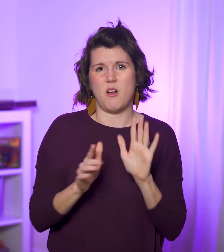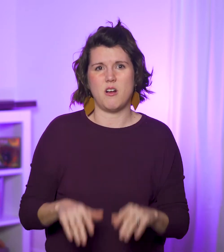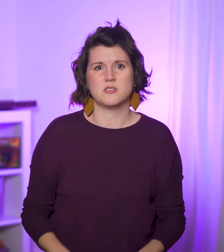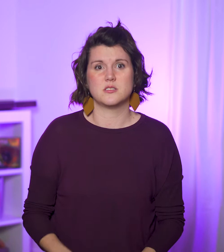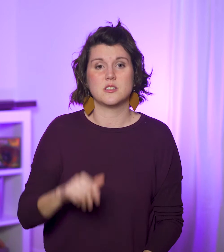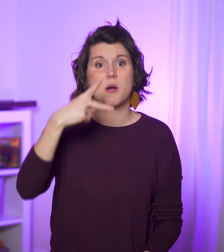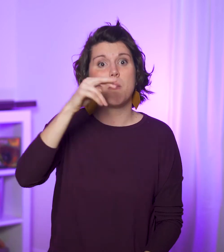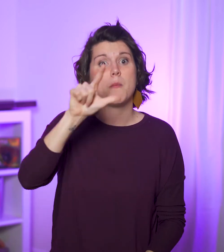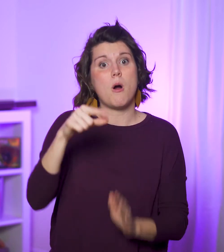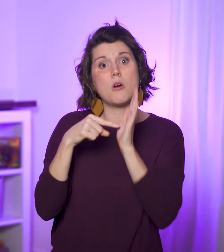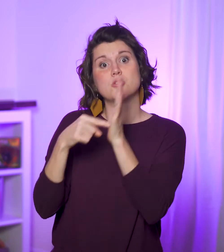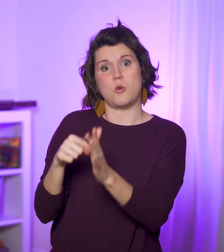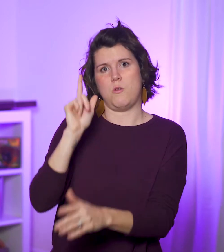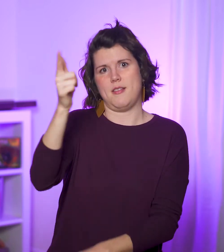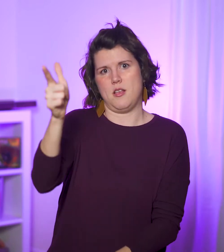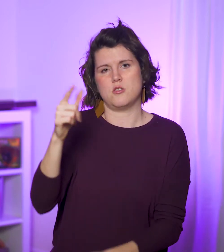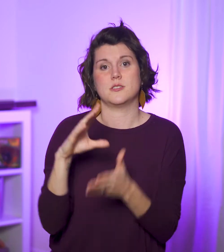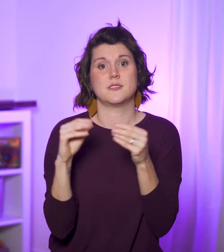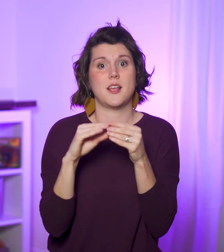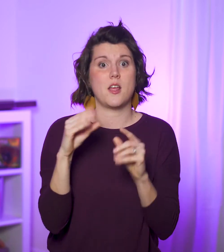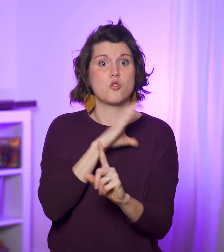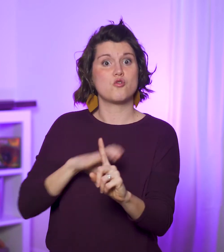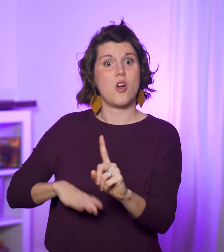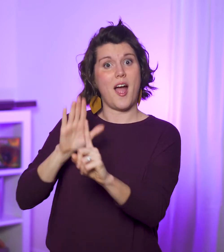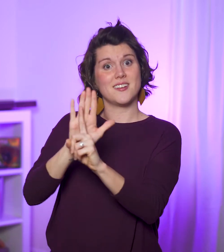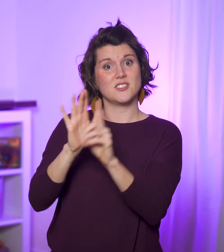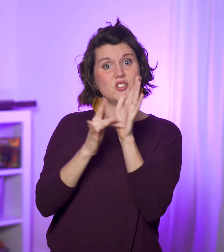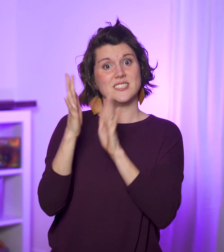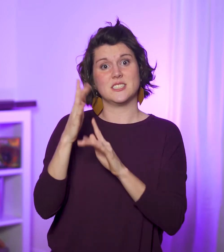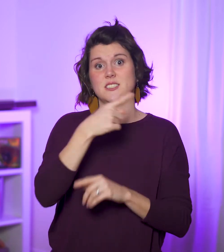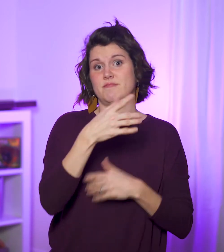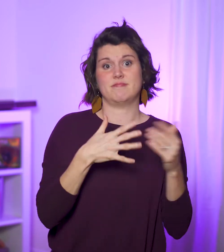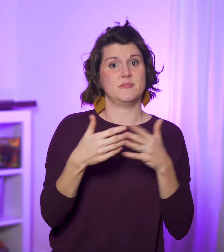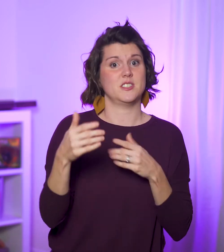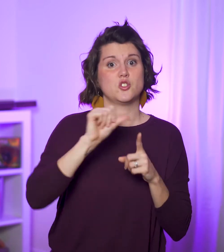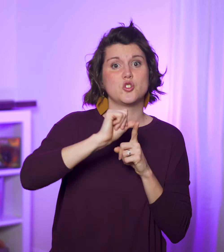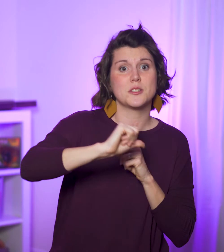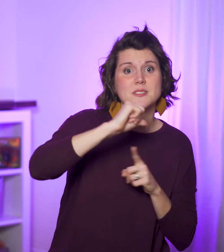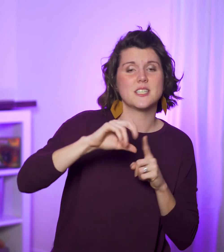Paul shows this later, saying, “In Christ Jesus neither circumcision